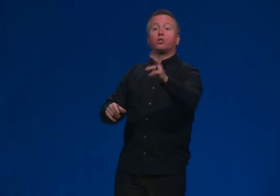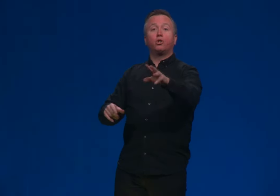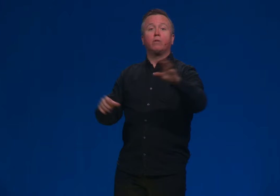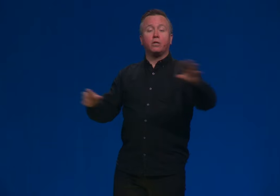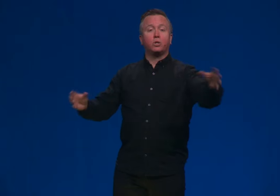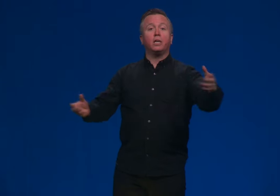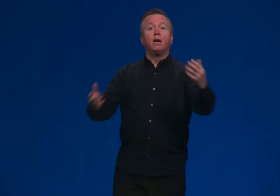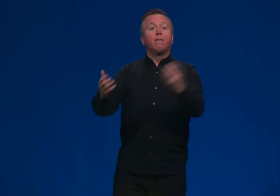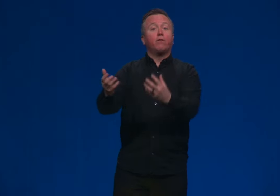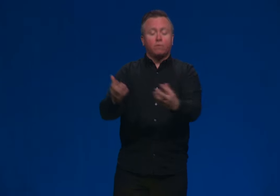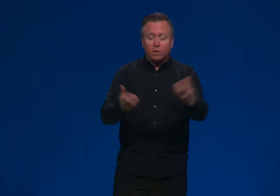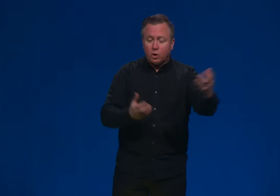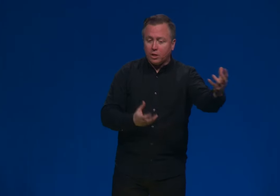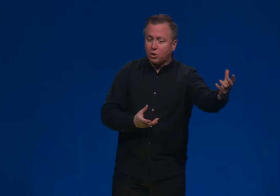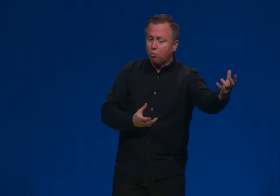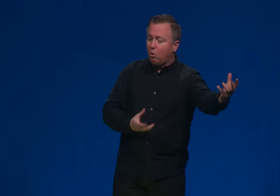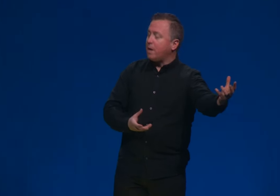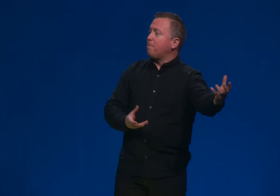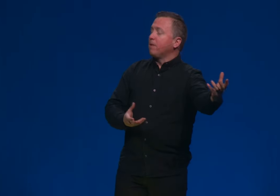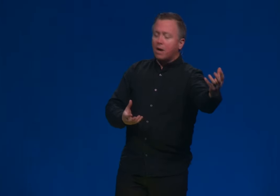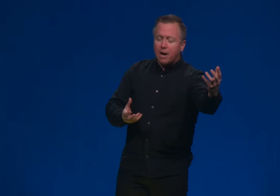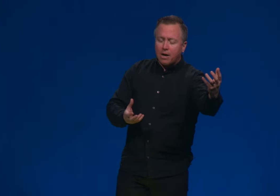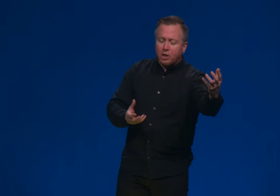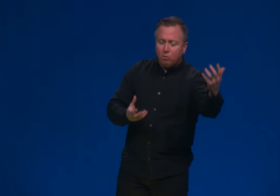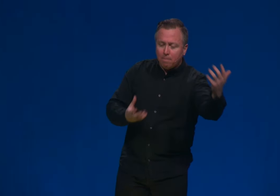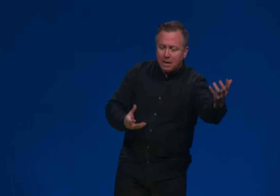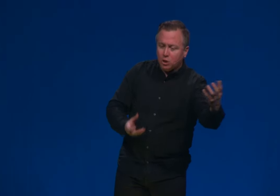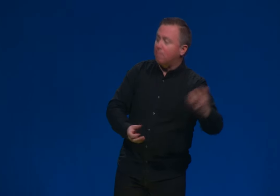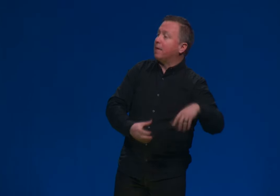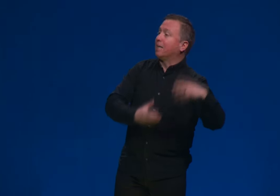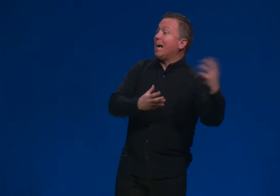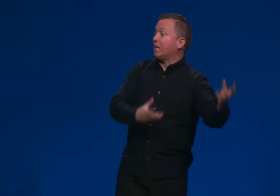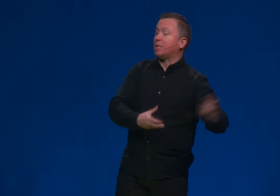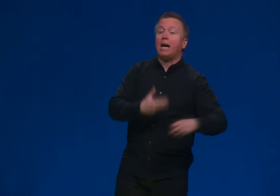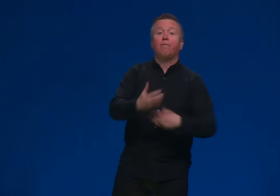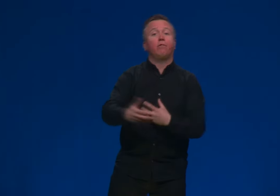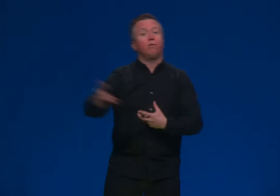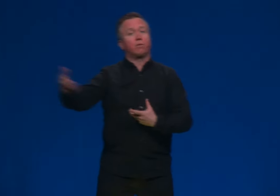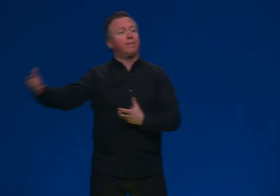Here's two that you see. First of all, in Genesis one, human beings are made last after Earth